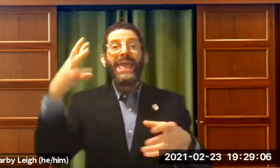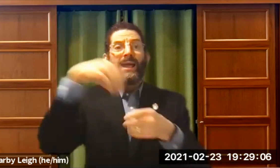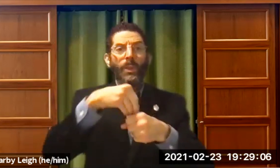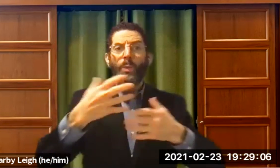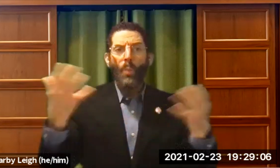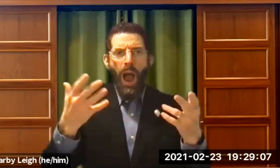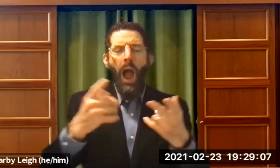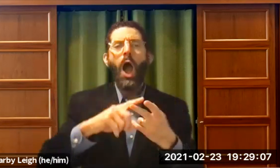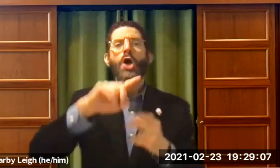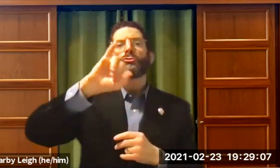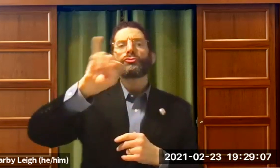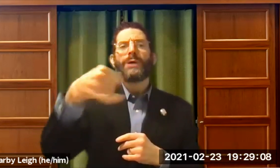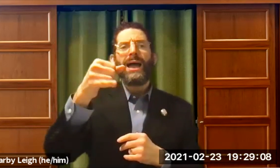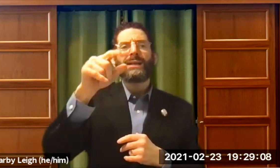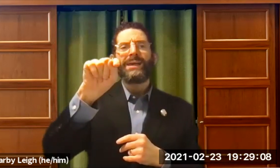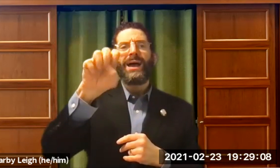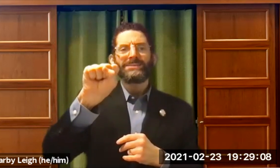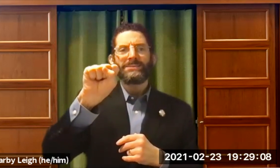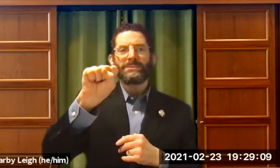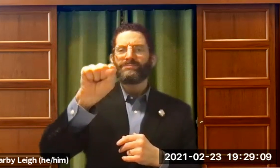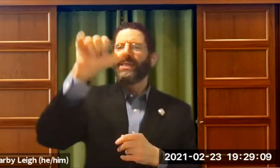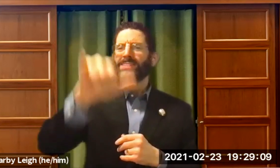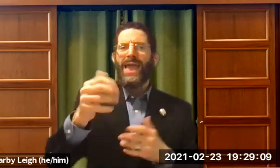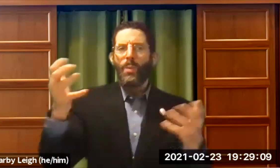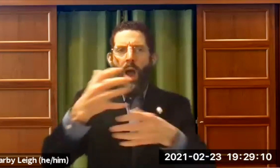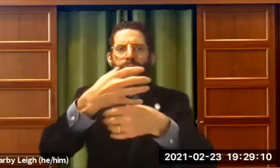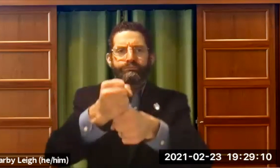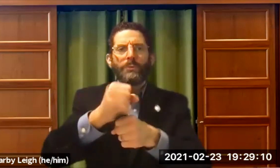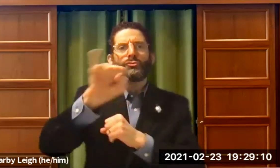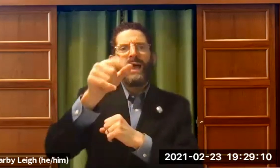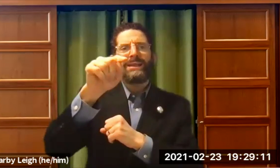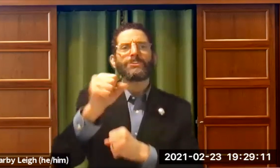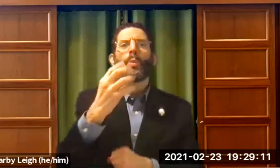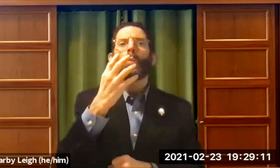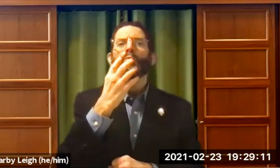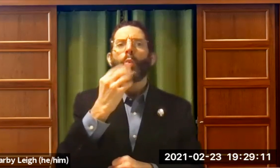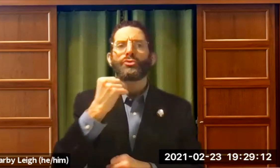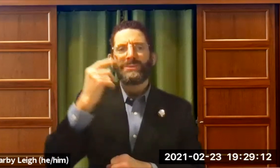Manhattan. And there was JTS, the Jewish Theological